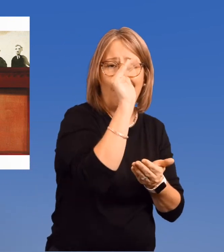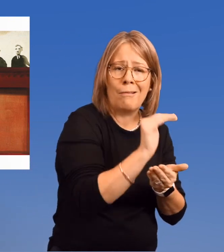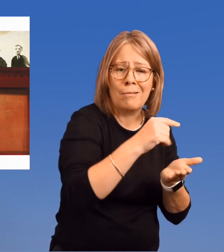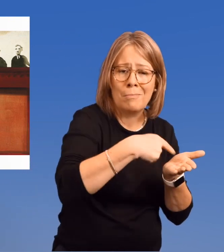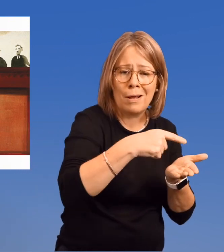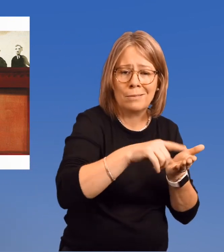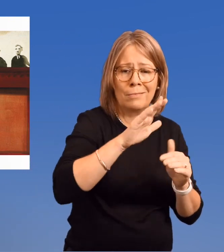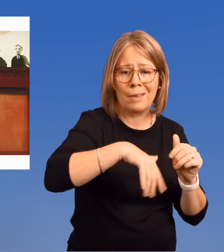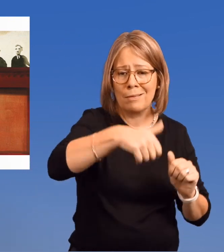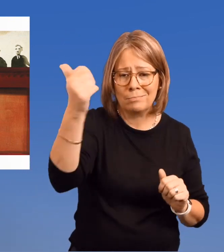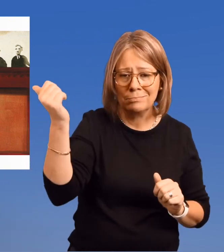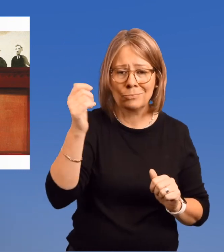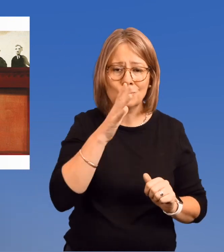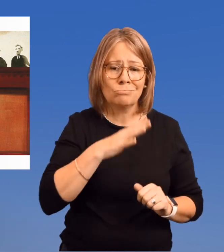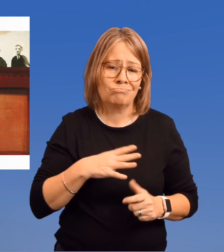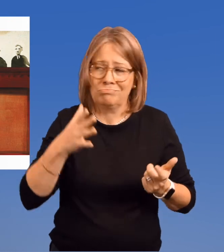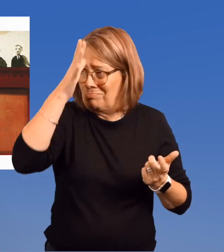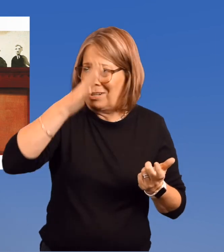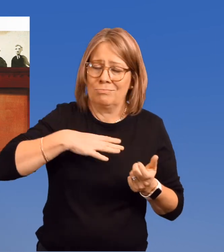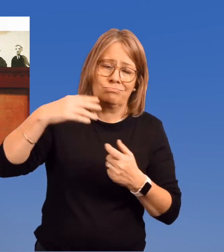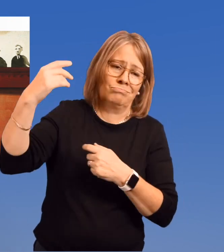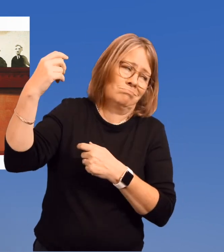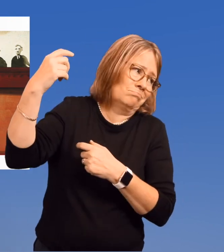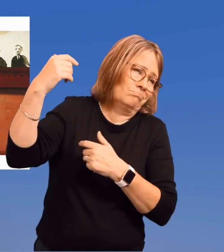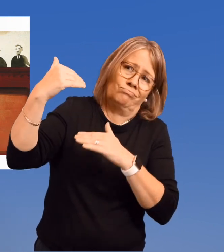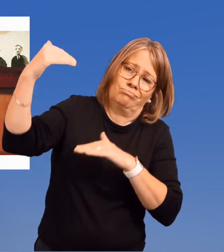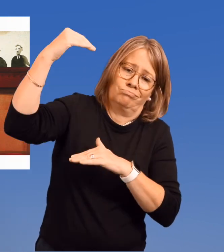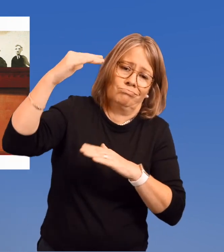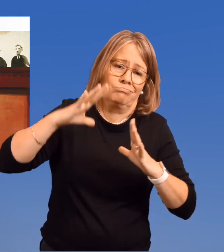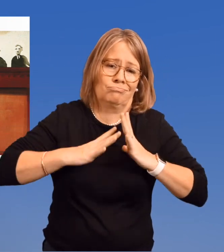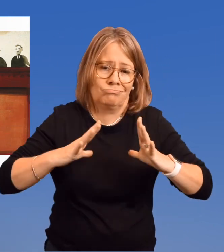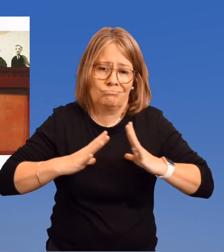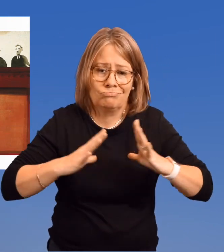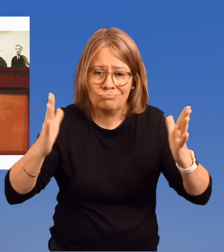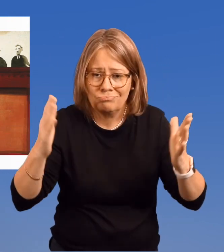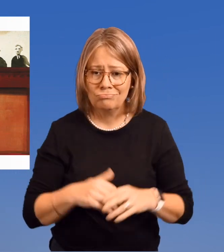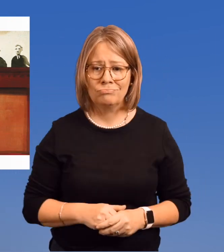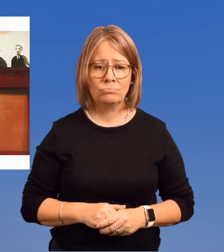She could have accepted being paid less than her male associates.